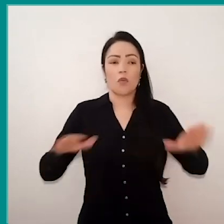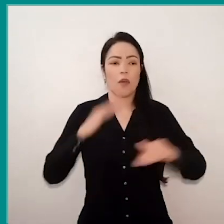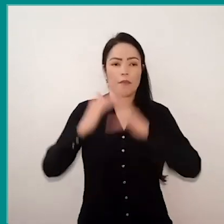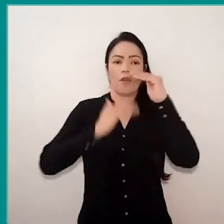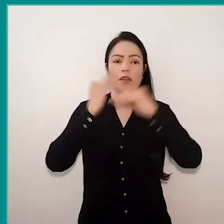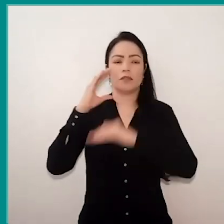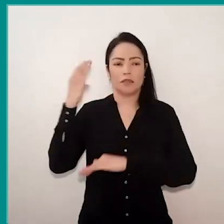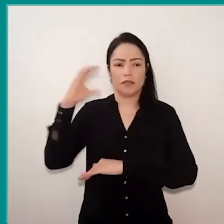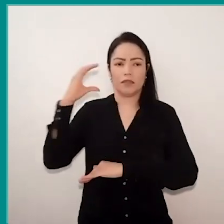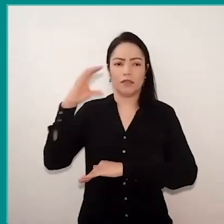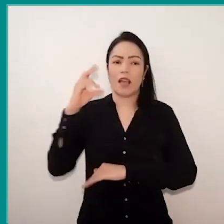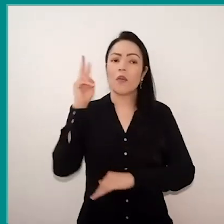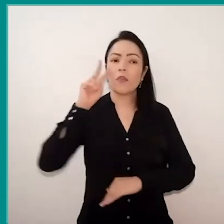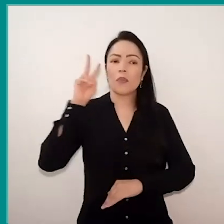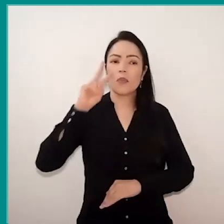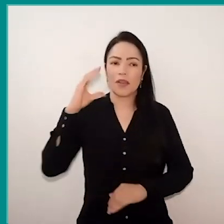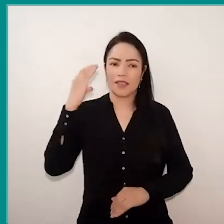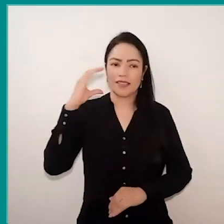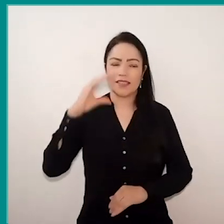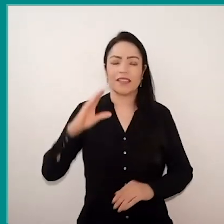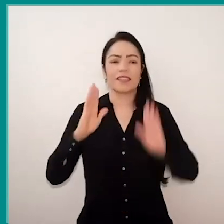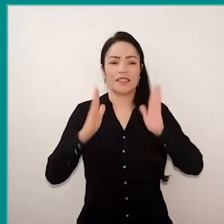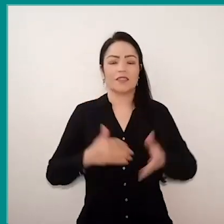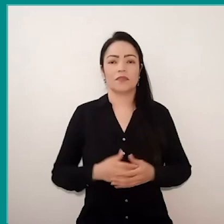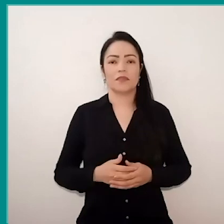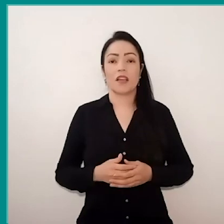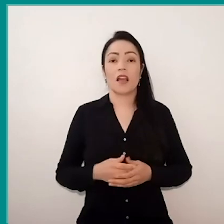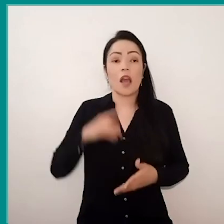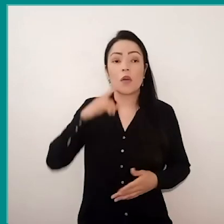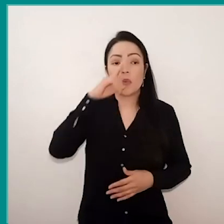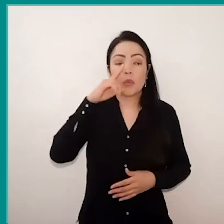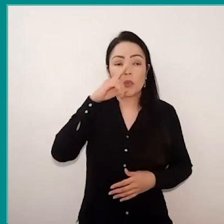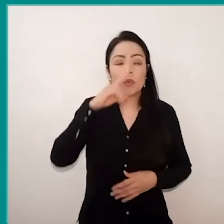of the history of science. The risk there would be